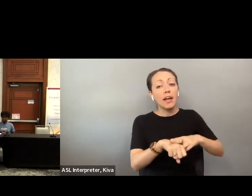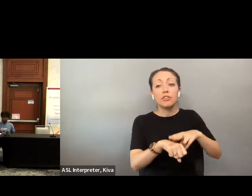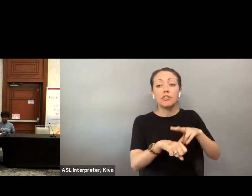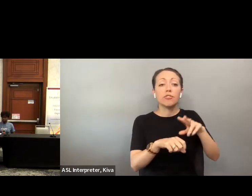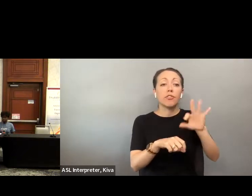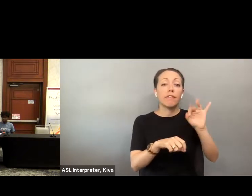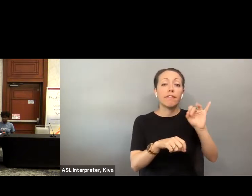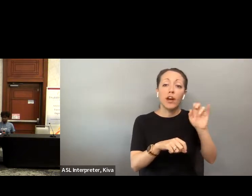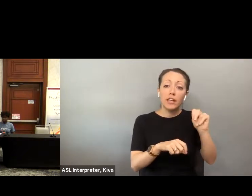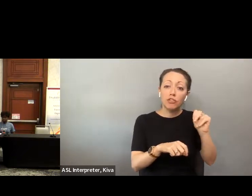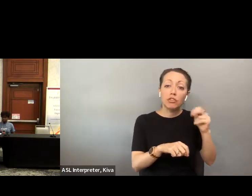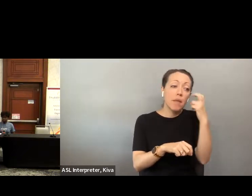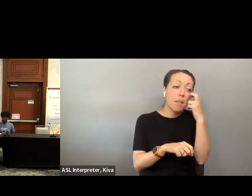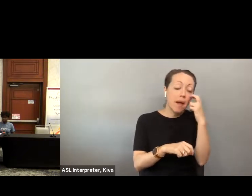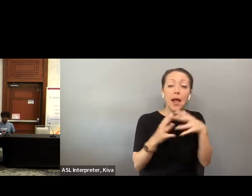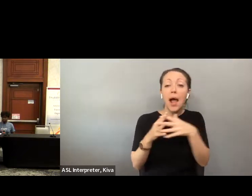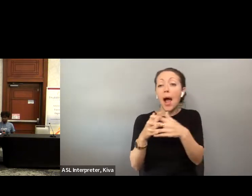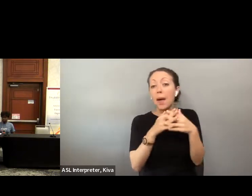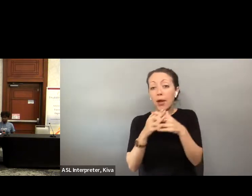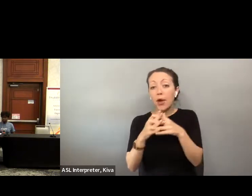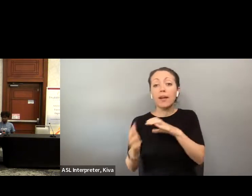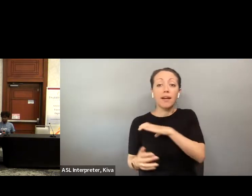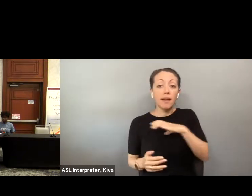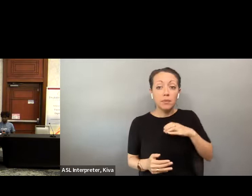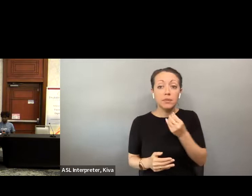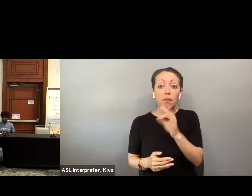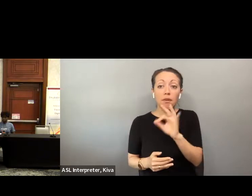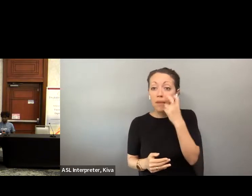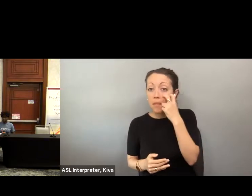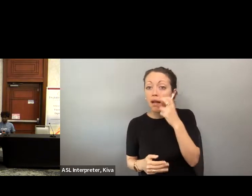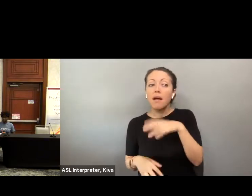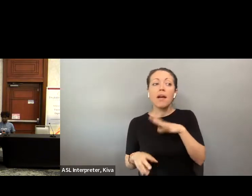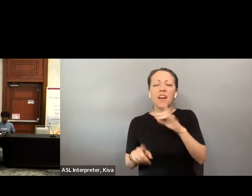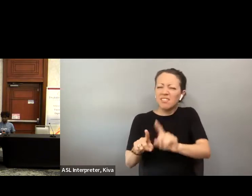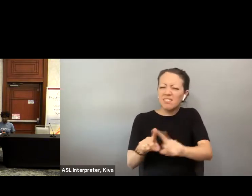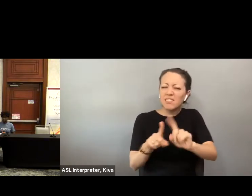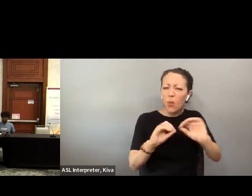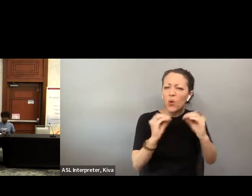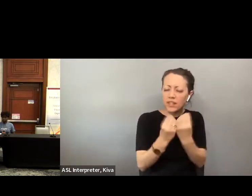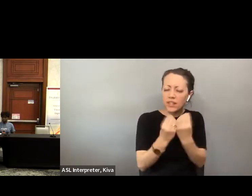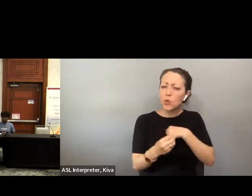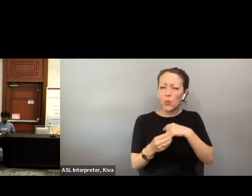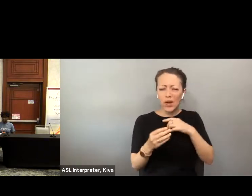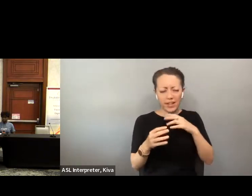organizations like the National Federation of the blind, of which I am a This is Marilyn. I understand exactly what you're saying, and I think it's incumbent upon us in the disability community through organizations like the national Federation of the Blind, of which I'm a member of the American Council, for the blind other organizations.